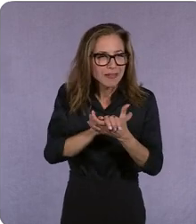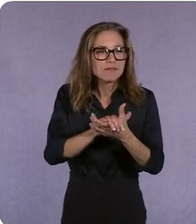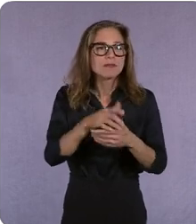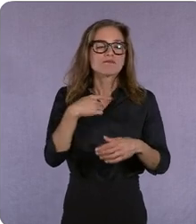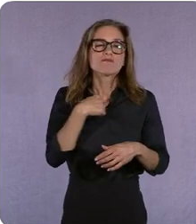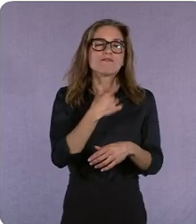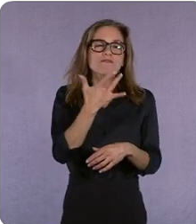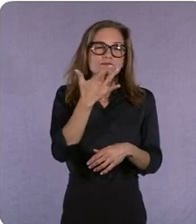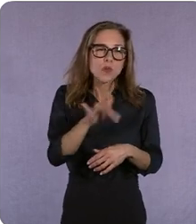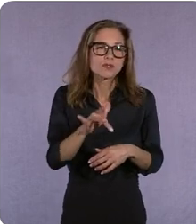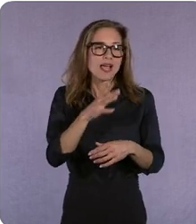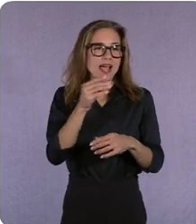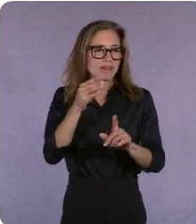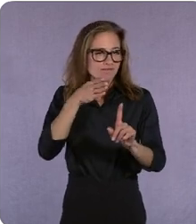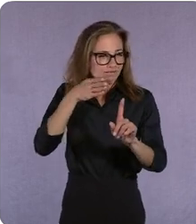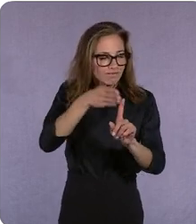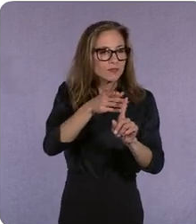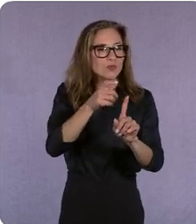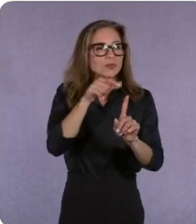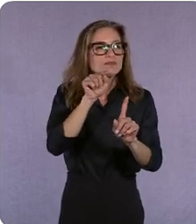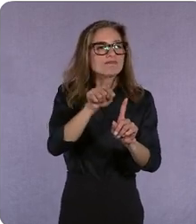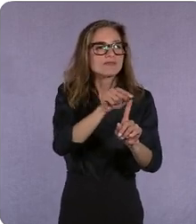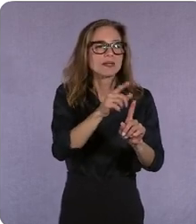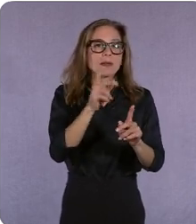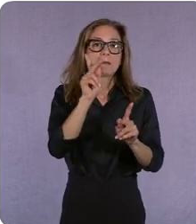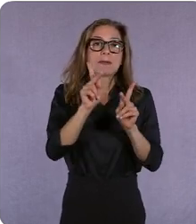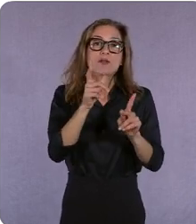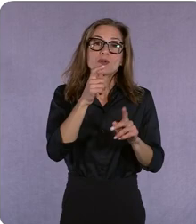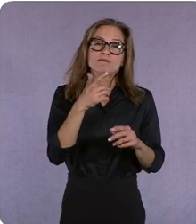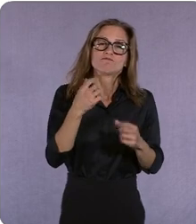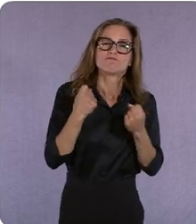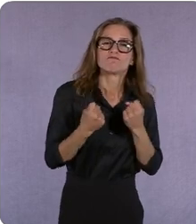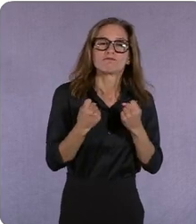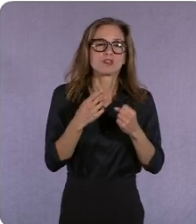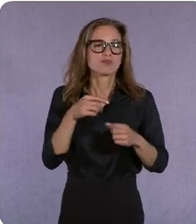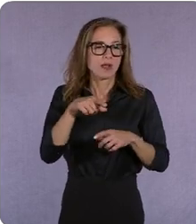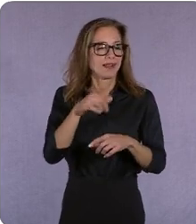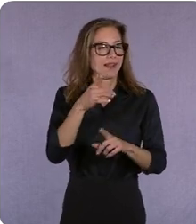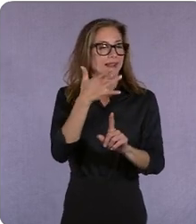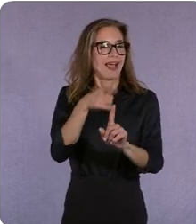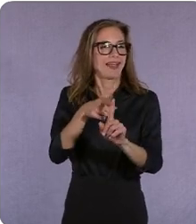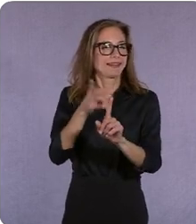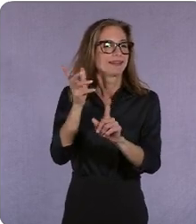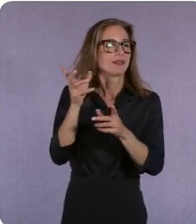and the brave you will be rewarded for it if you get it right and if it's authentically stacked to